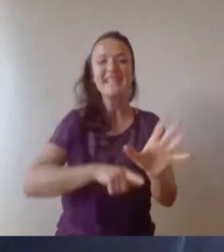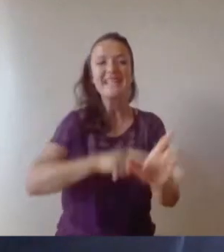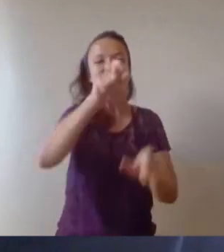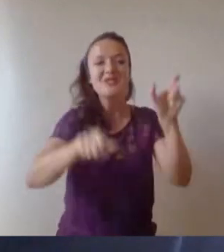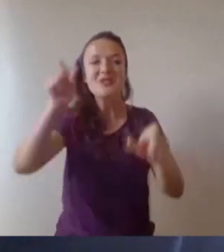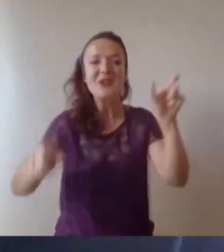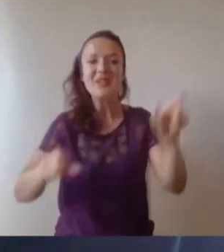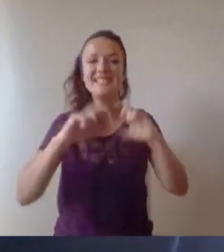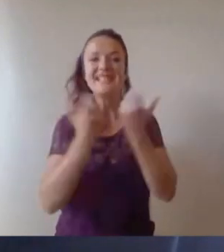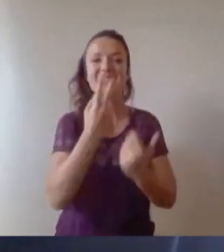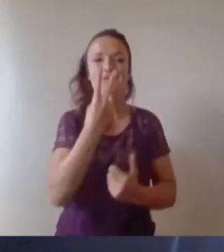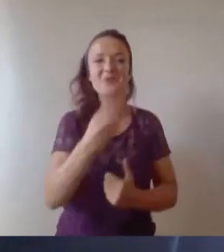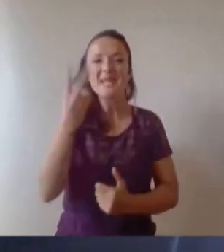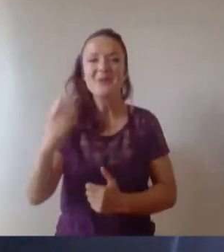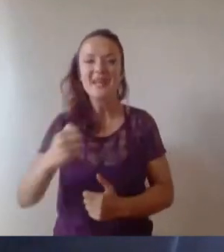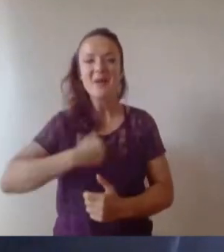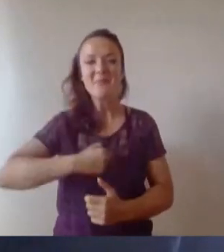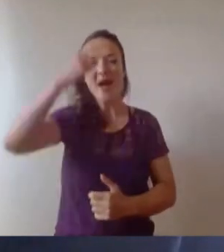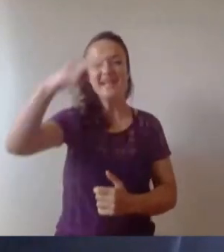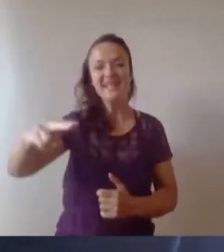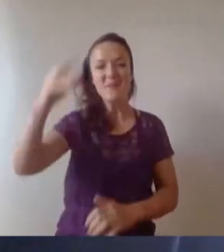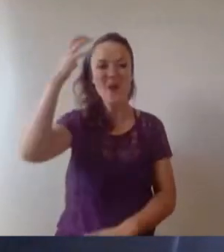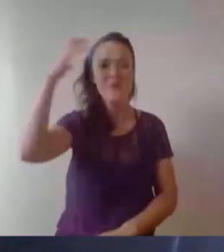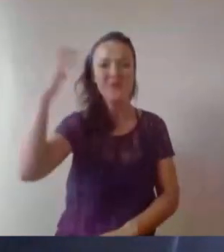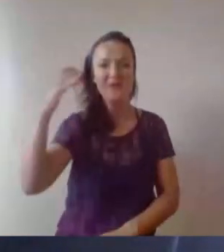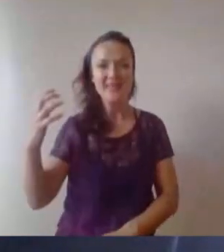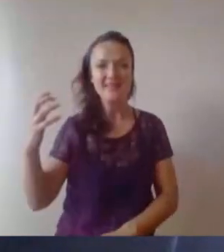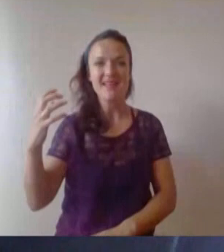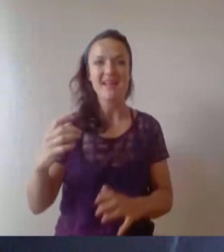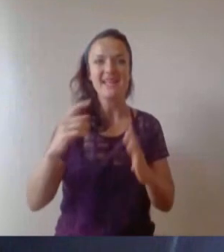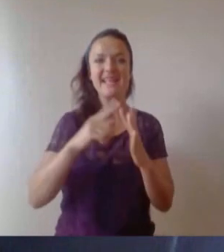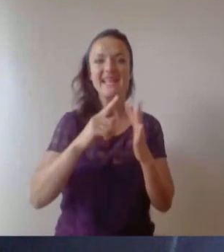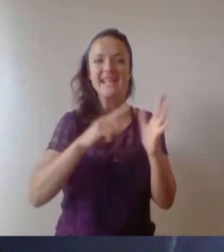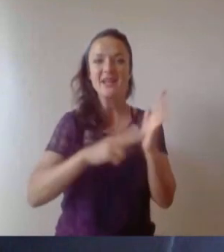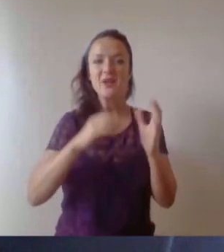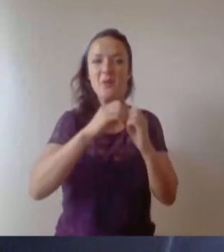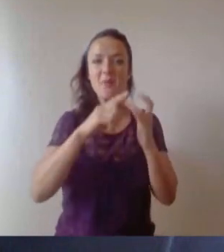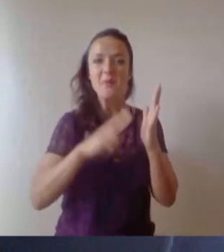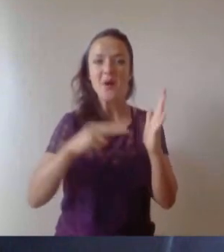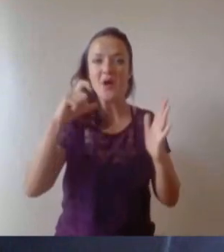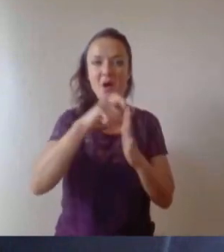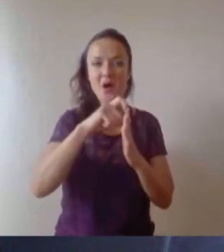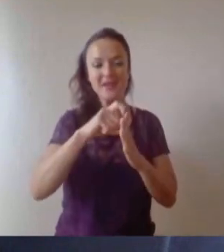My name is Professor Ian Bond and I am the Dean of the Faculty of Engineering and it's my great pleasure to welcome